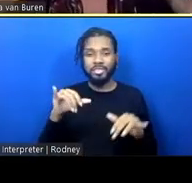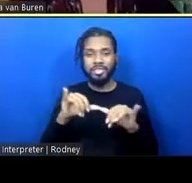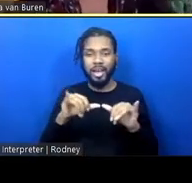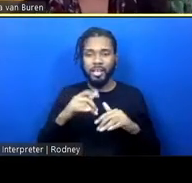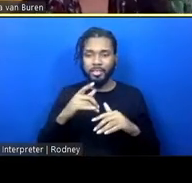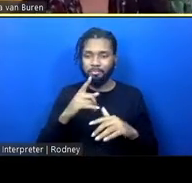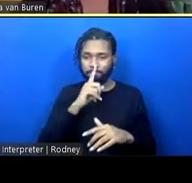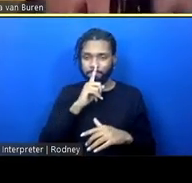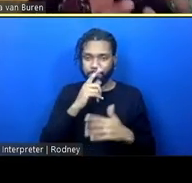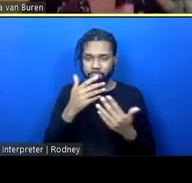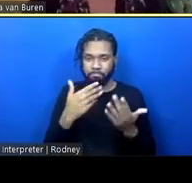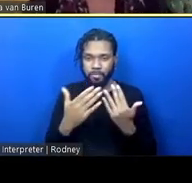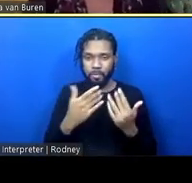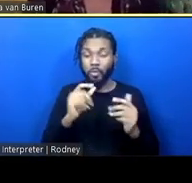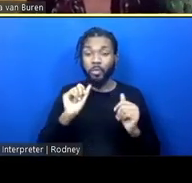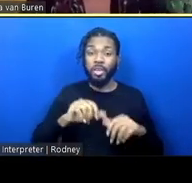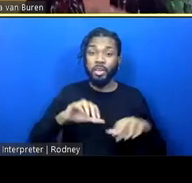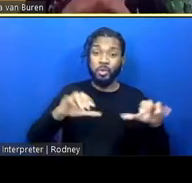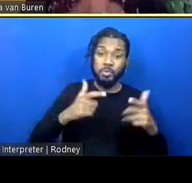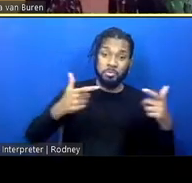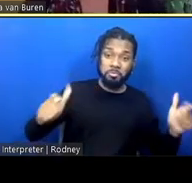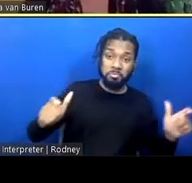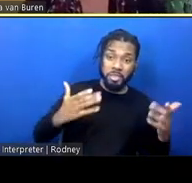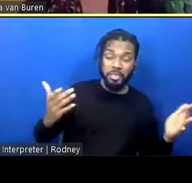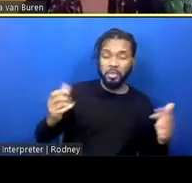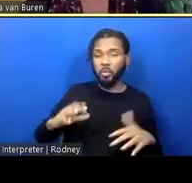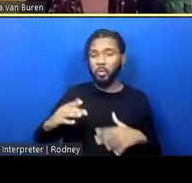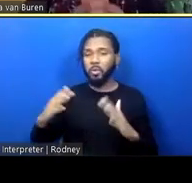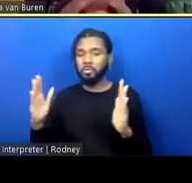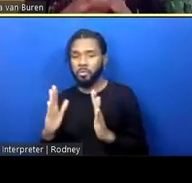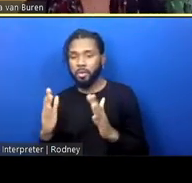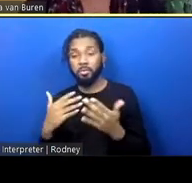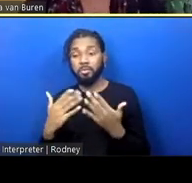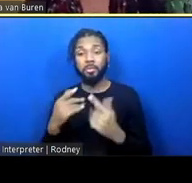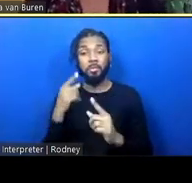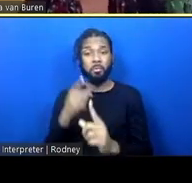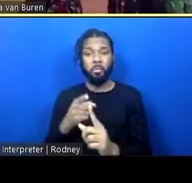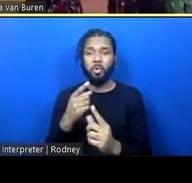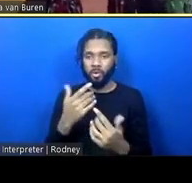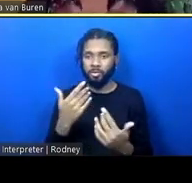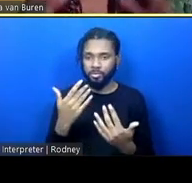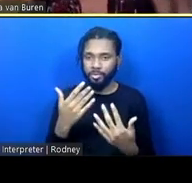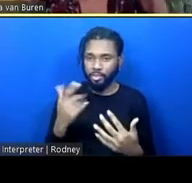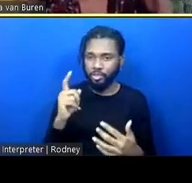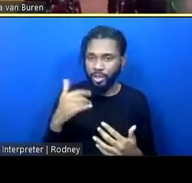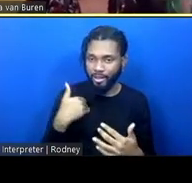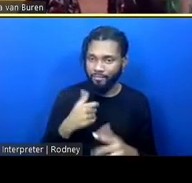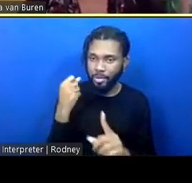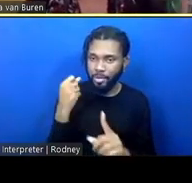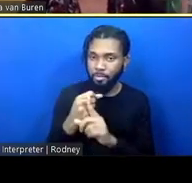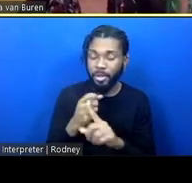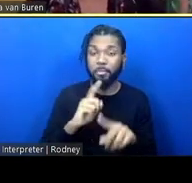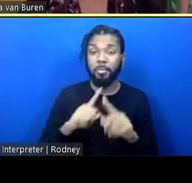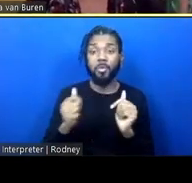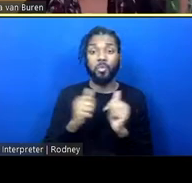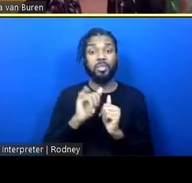We could do huge things, we could do tiny things, as long as they have impact. And this project was listening to formerly incarcerated men and women